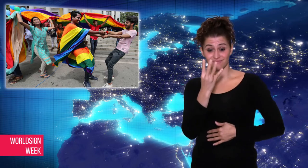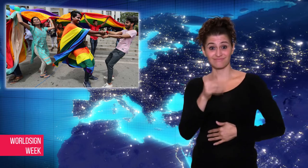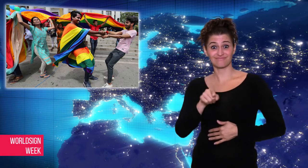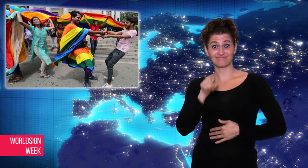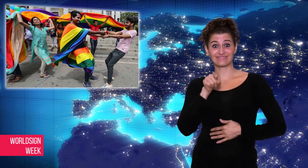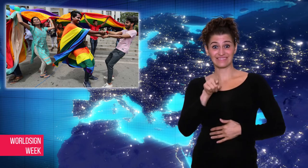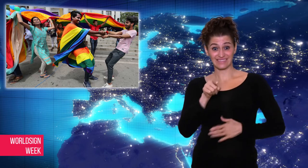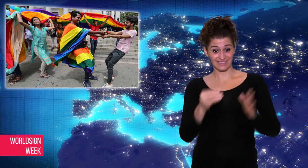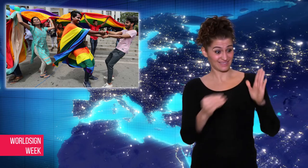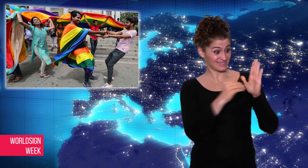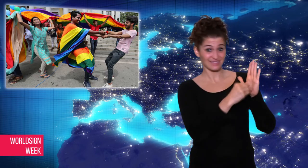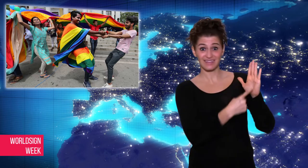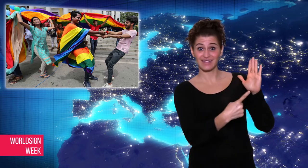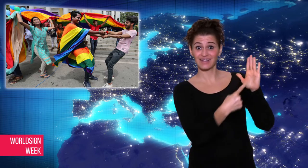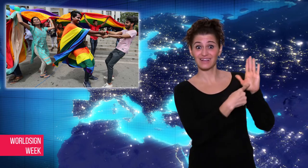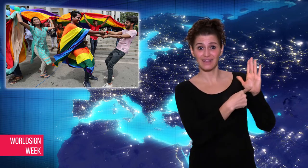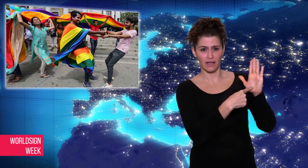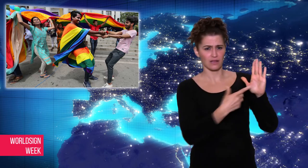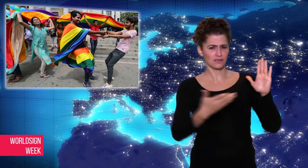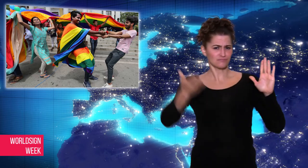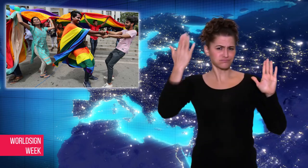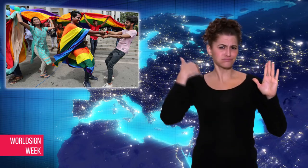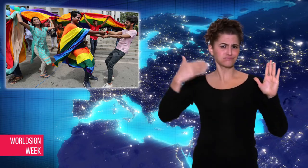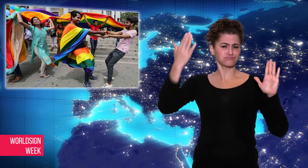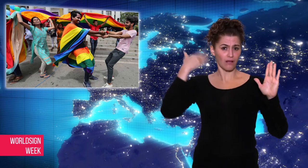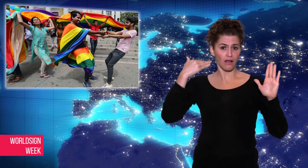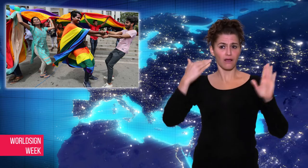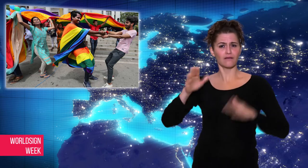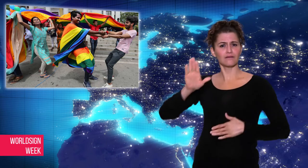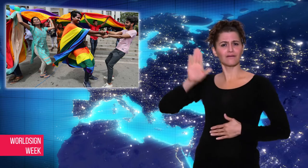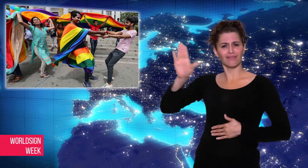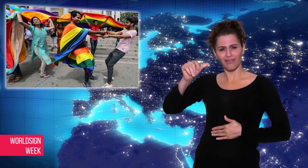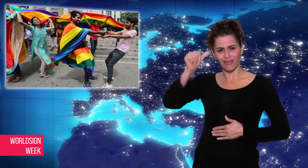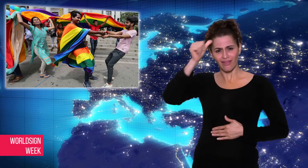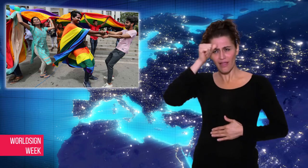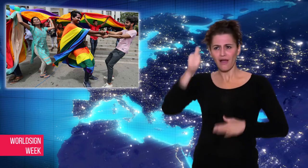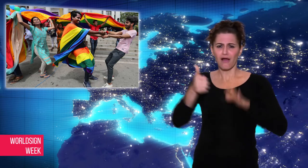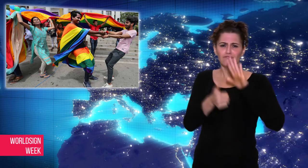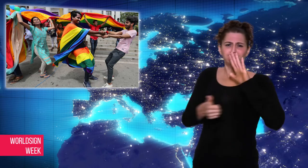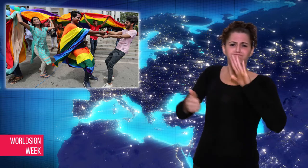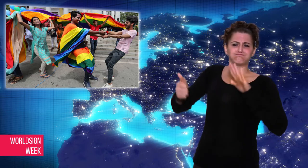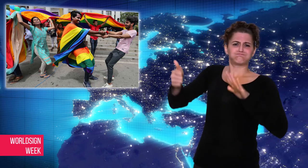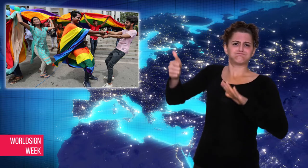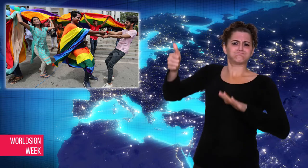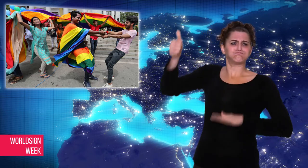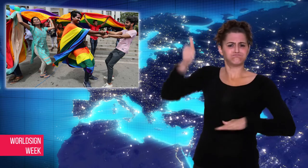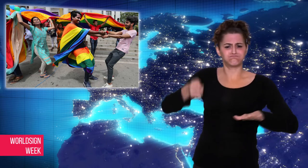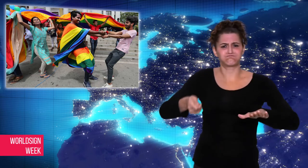discriminatory as it. The Court